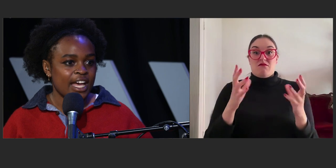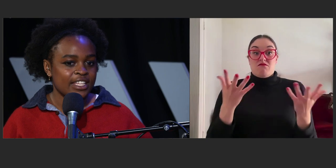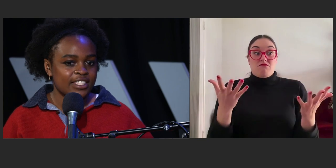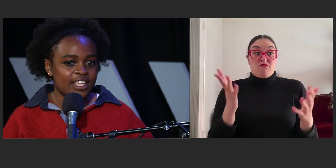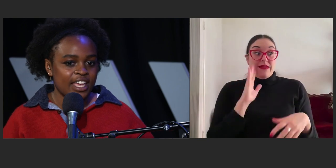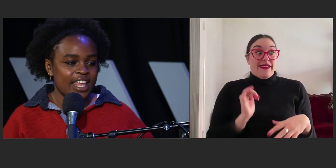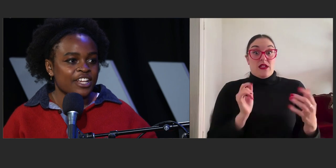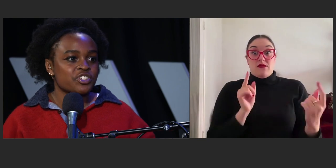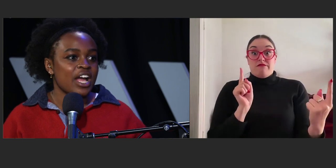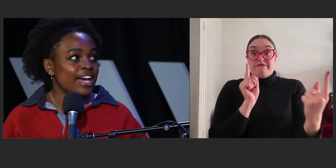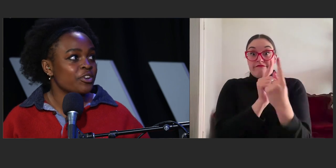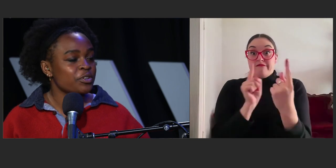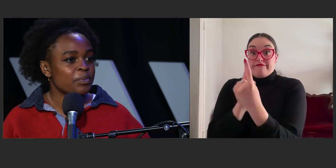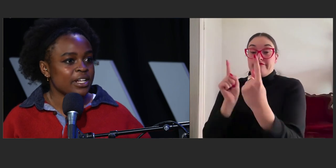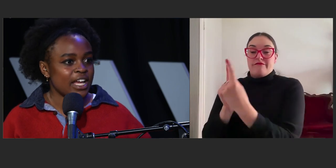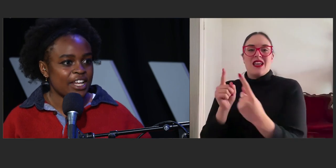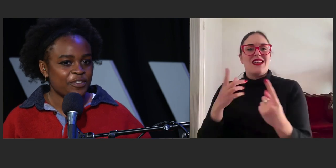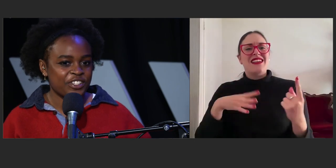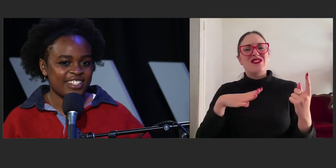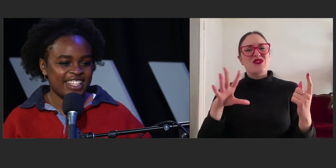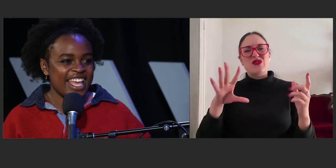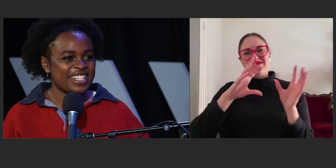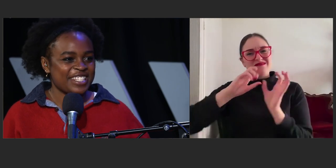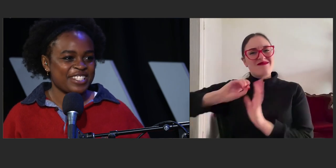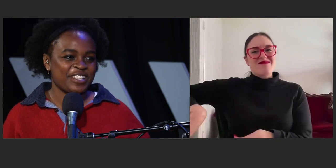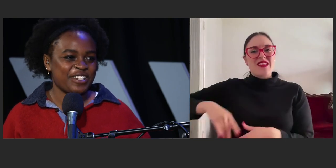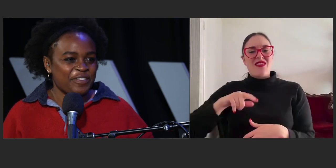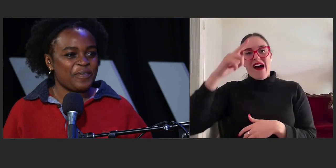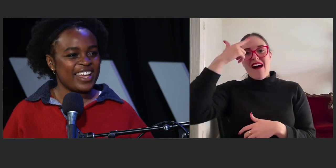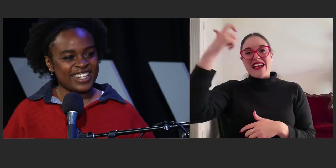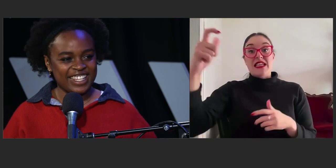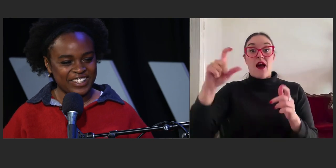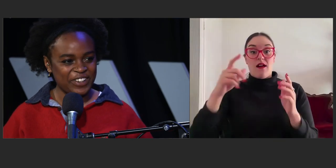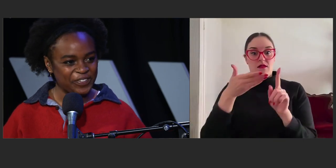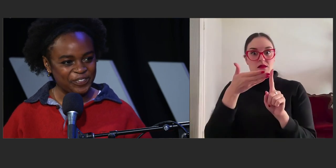as an extra add-on, but kind of just the essence of humanity, you know?